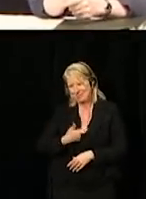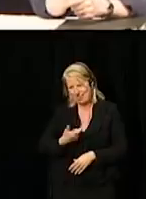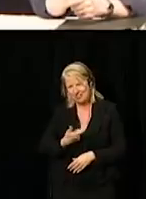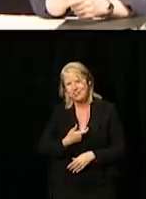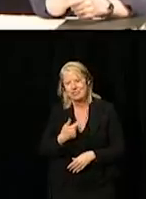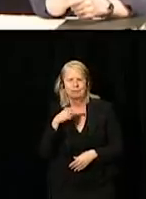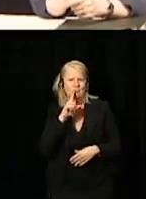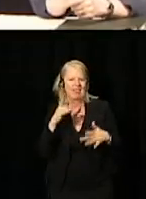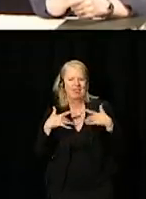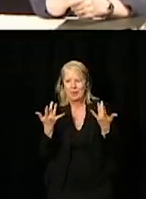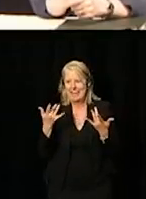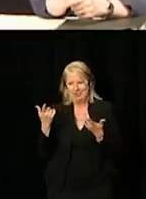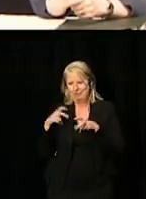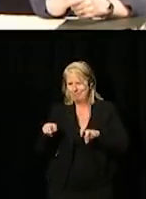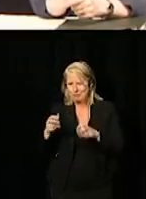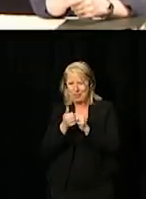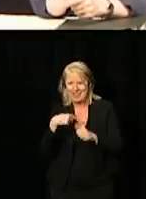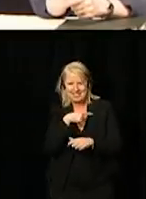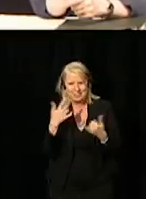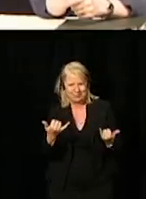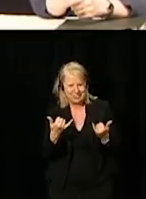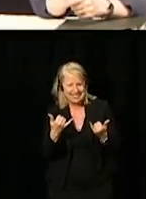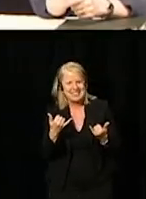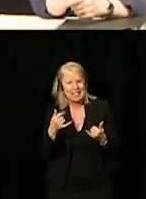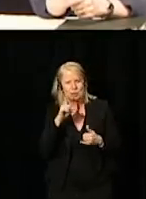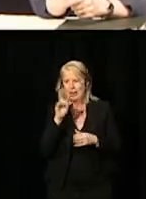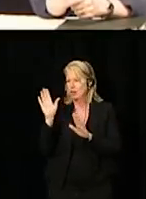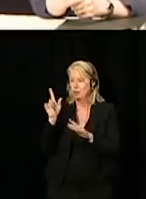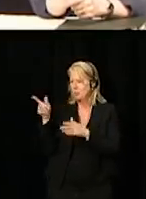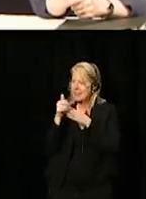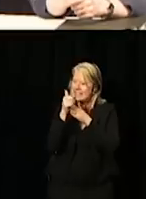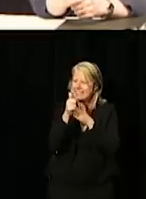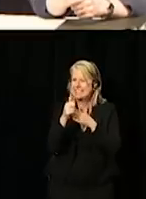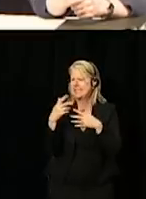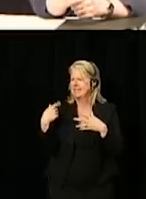We're so thrilled that you're with us today. You've really been the driving force and an inspiration to us